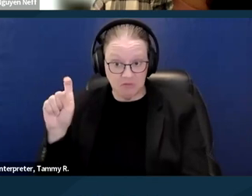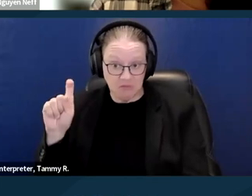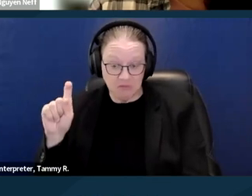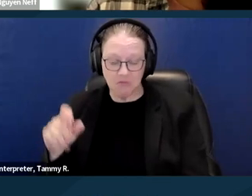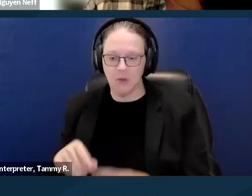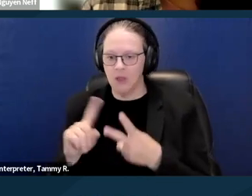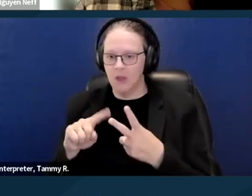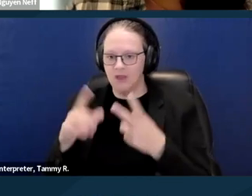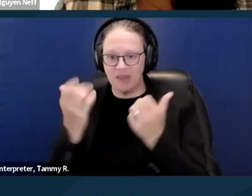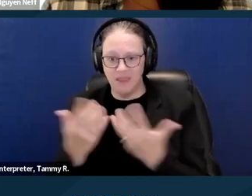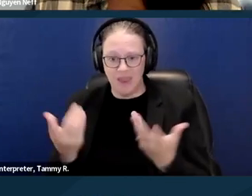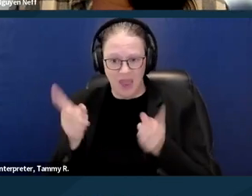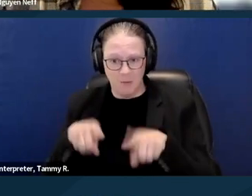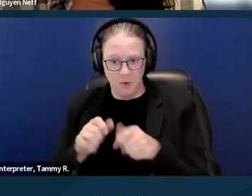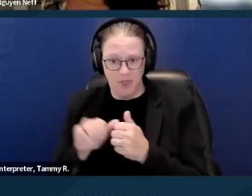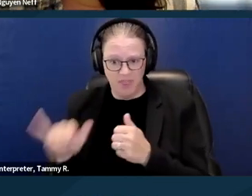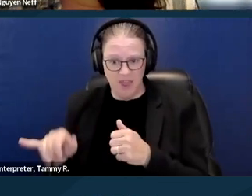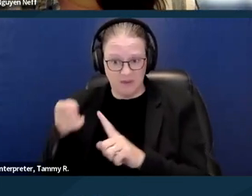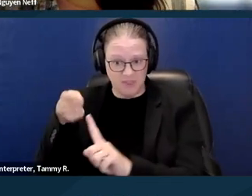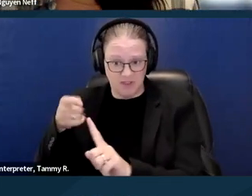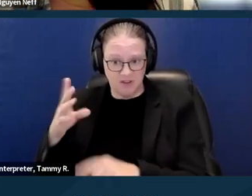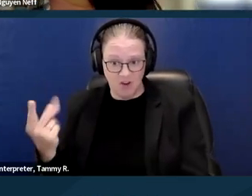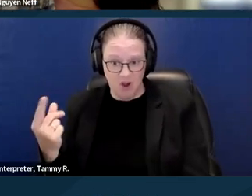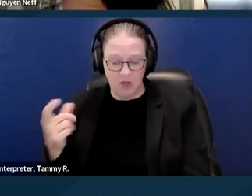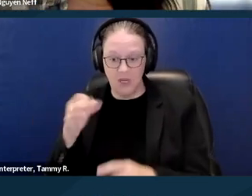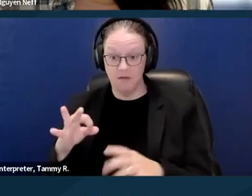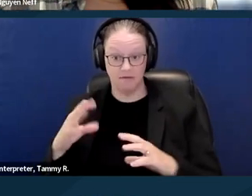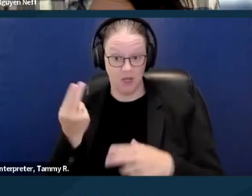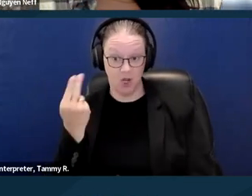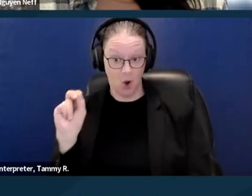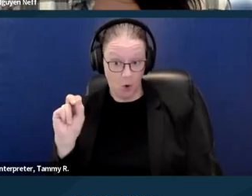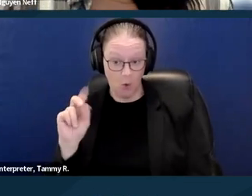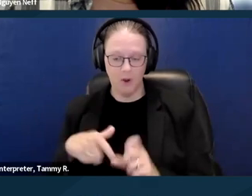Has anything ever actually happened? And if the answer is no, then they're not a direct threat.